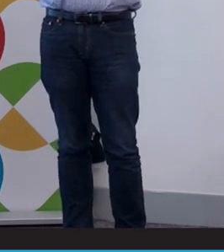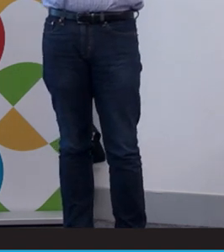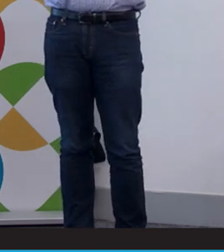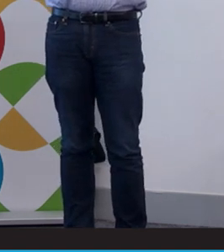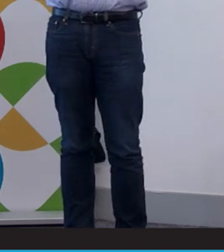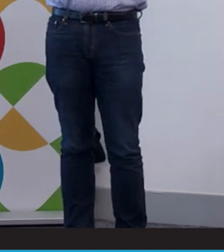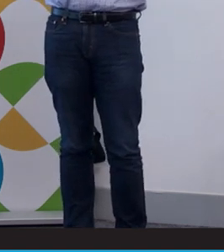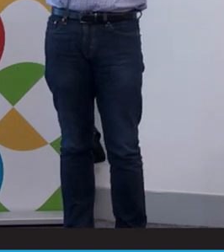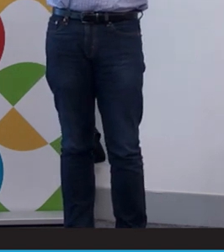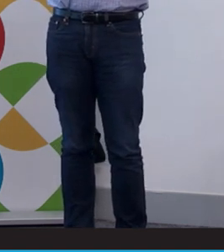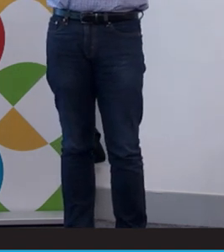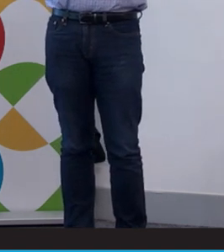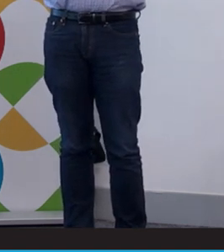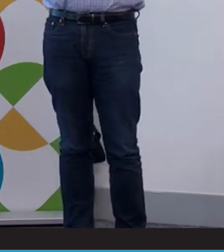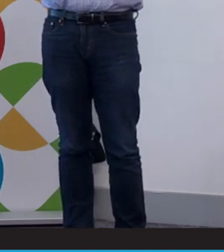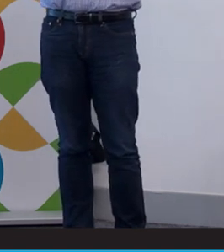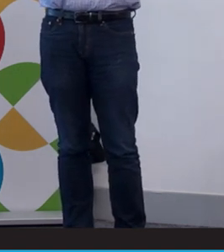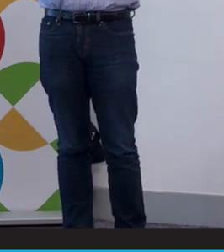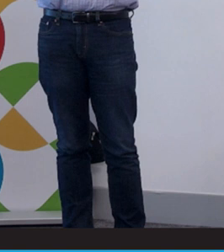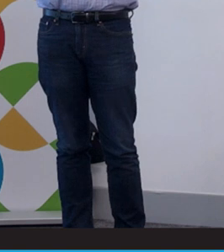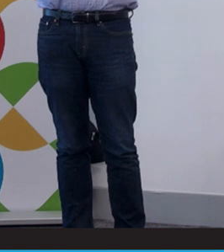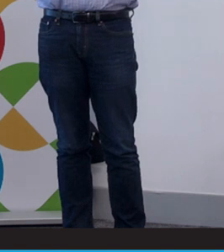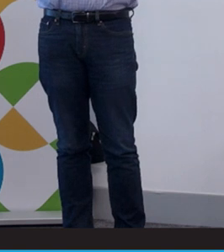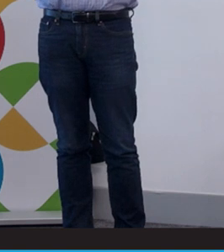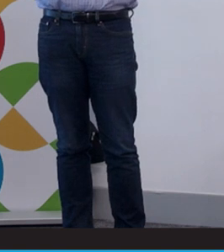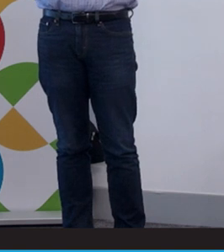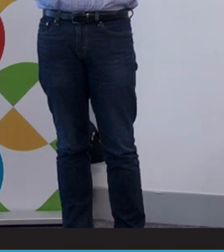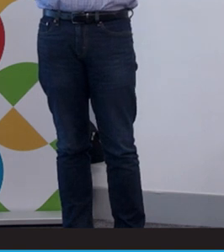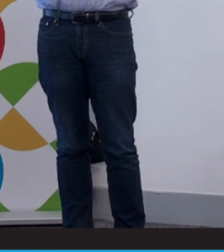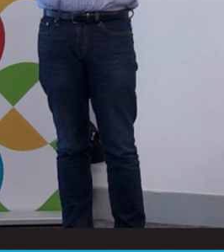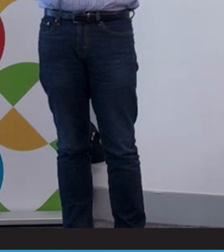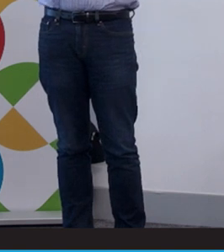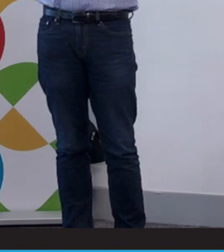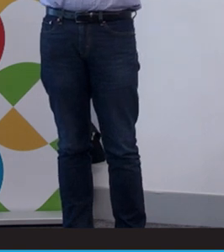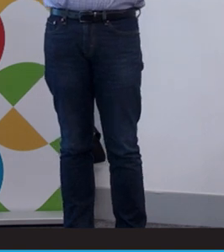national reach and I think the beauty of the NDIS is that it really shook up the sector.